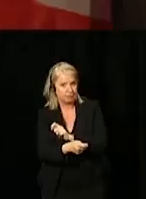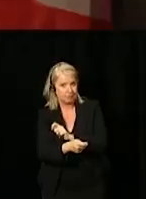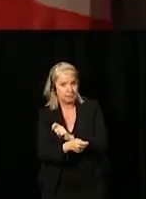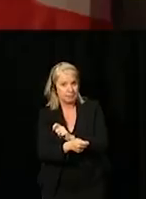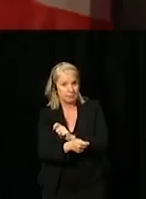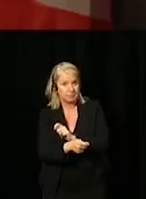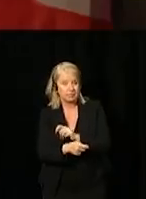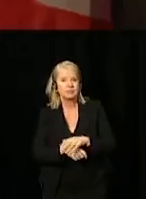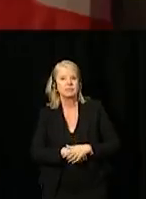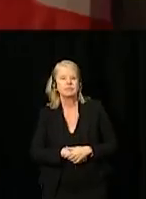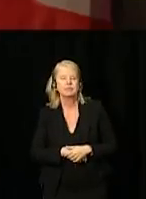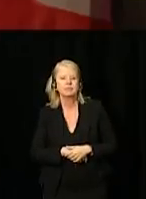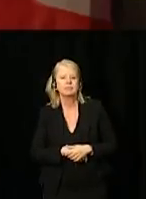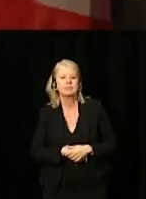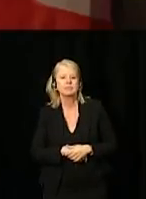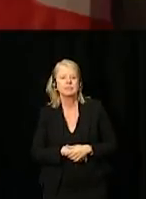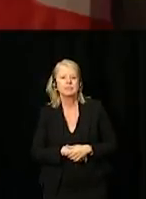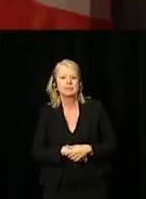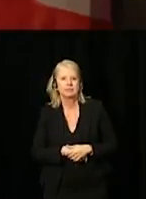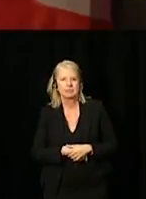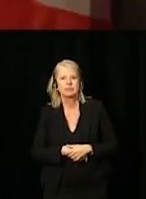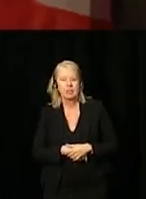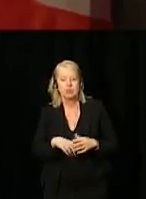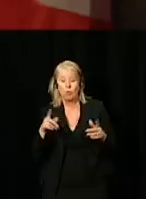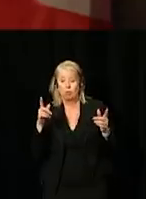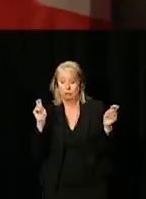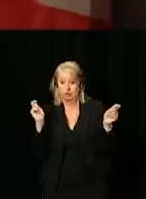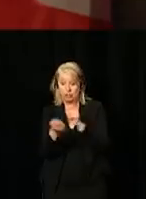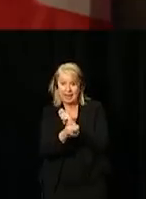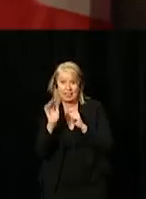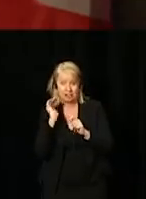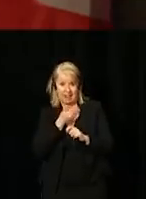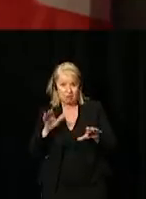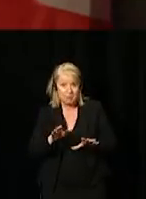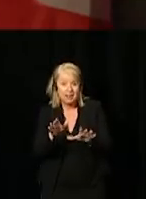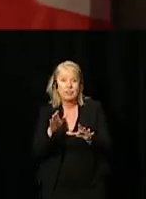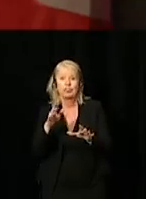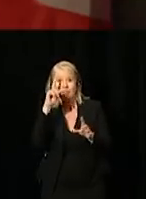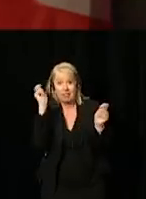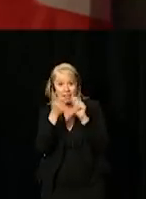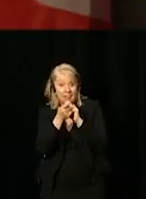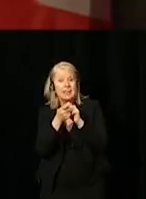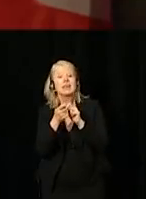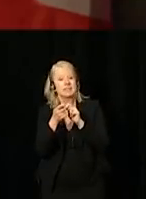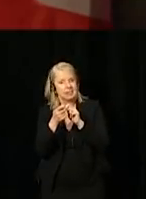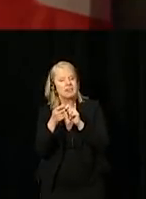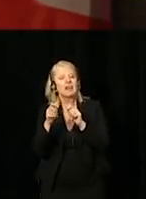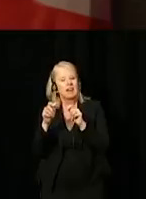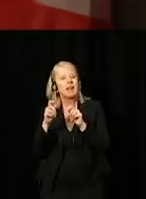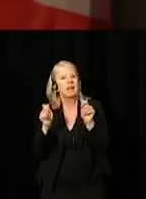Through our focus on shifting our behavior - behind the behaviors are renewed agenda